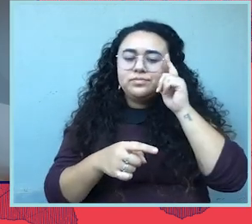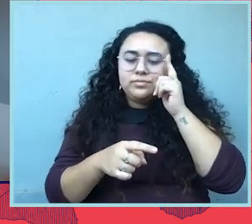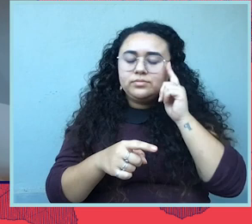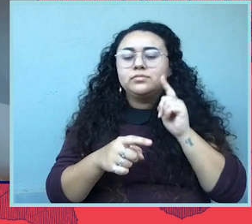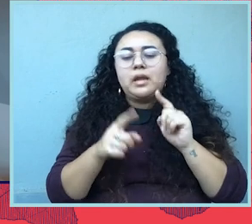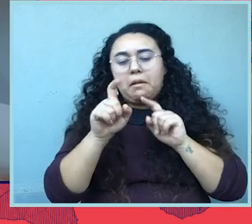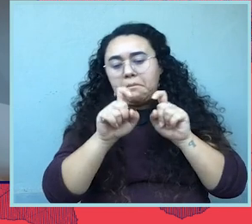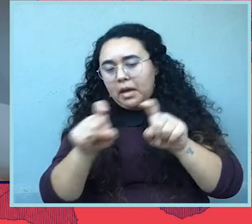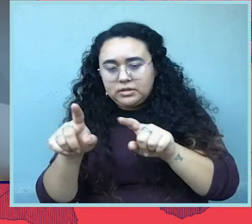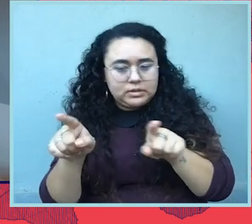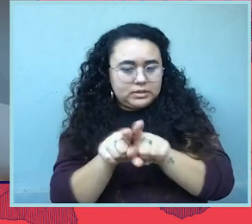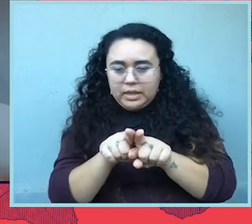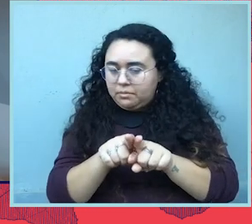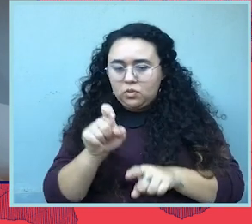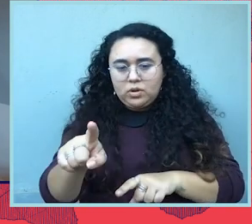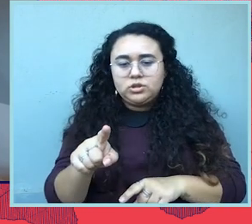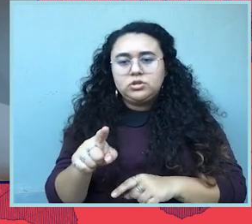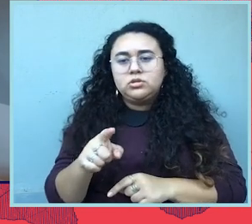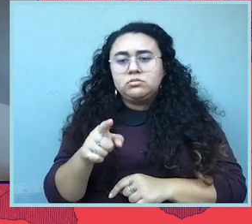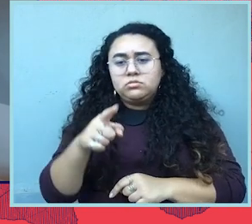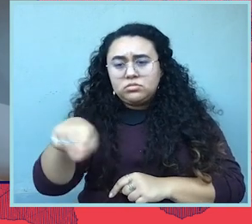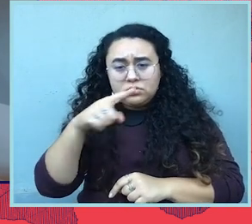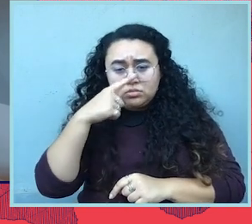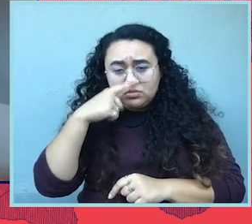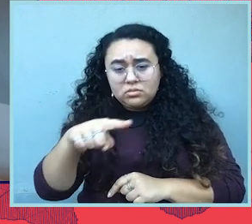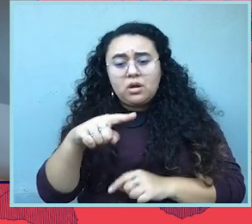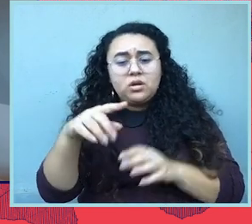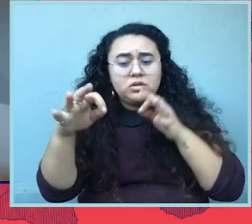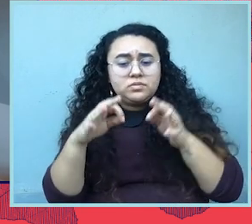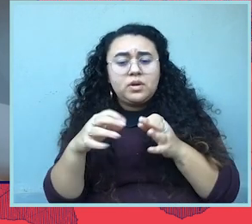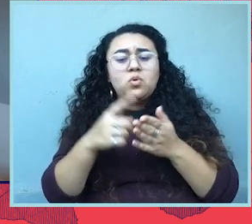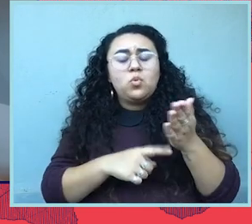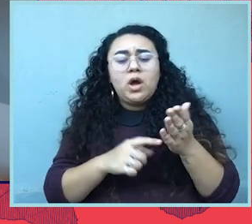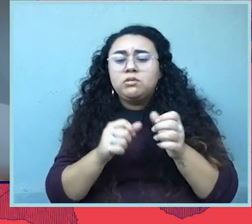wave of energy and kind of build on what we just heard.